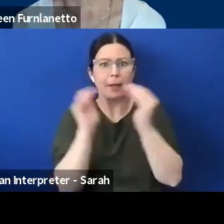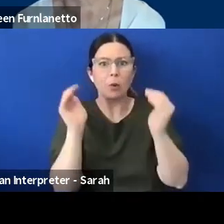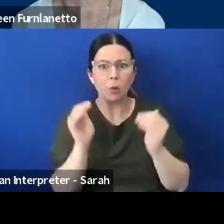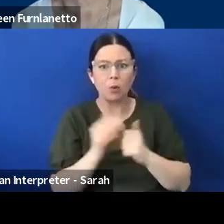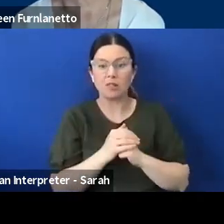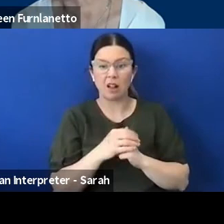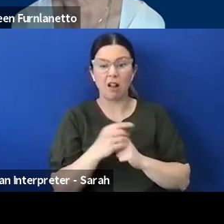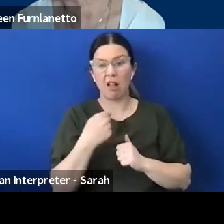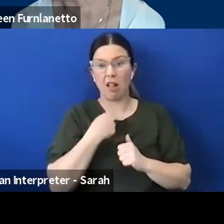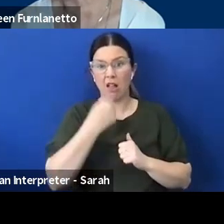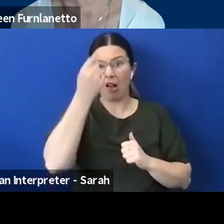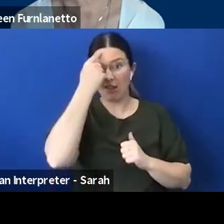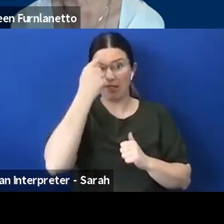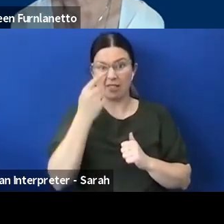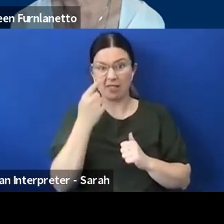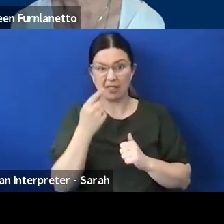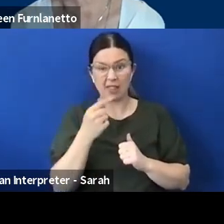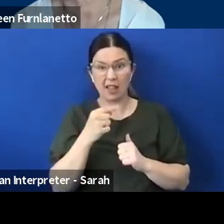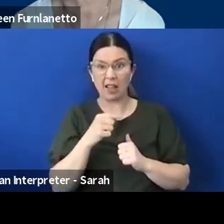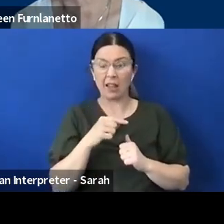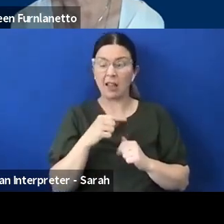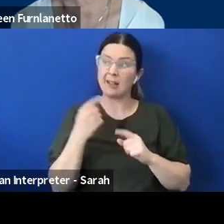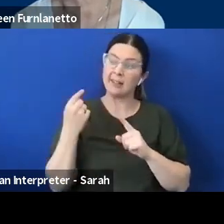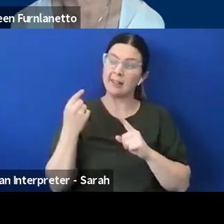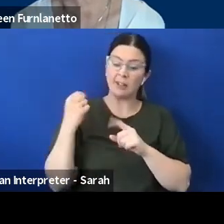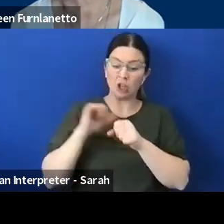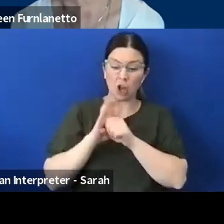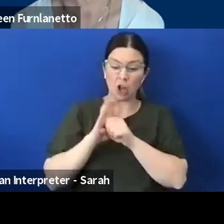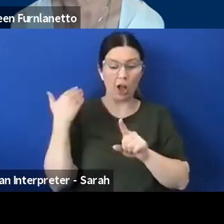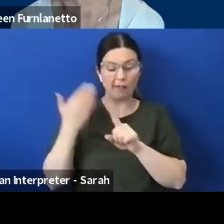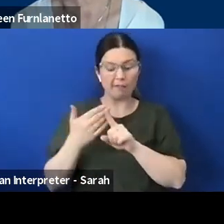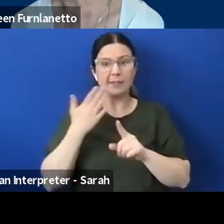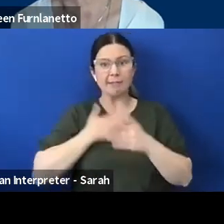that flows in the long term of what we've gone through over the past couple of years